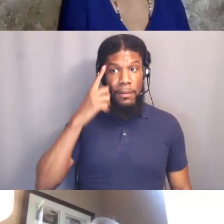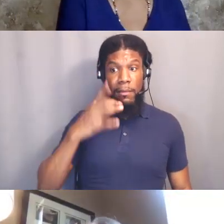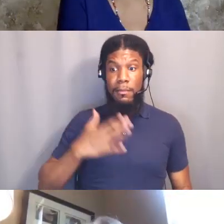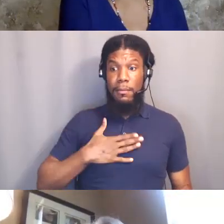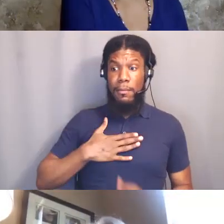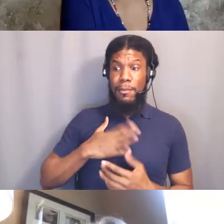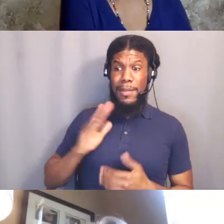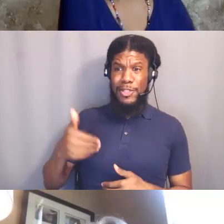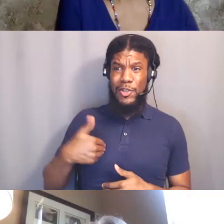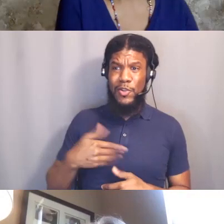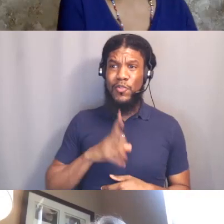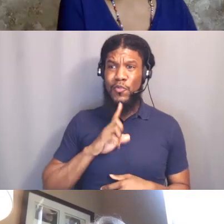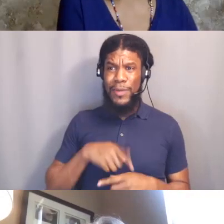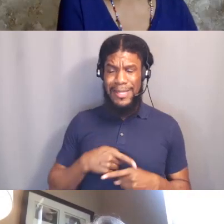Hmm. Hmm.